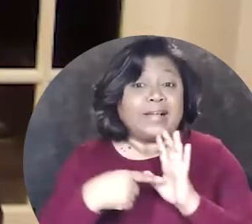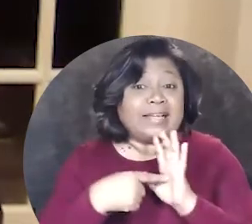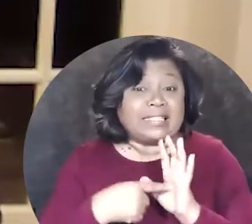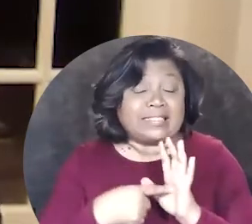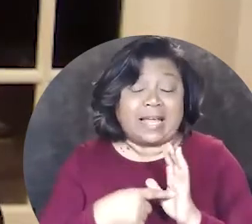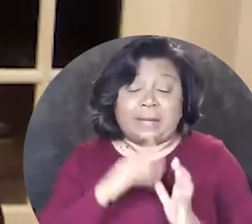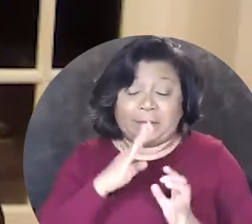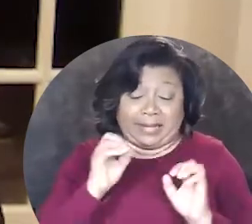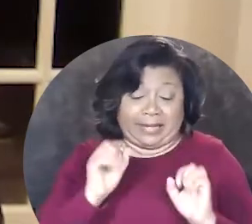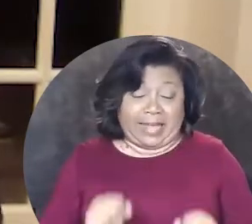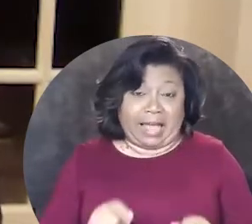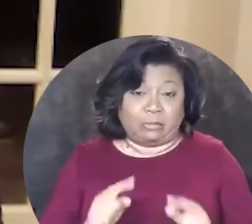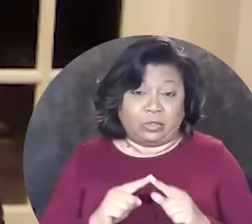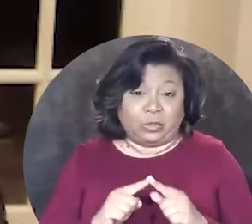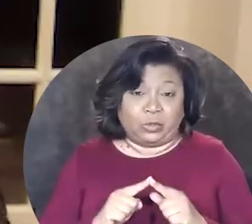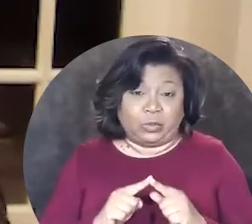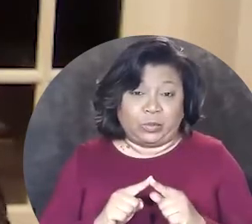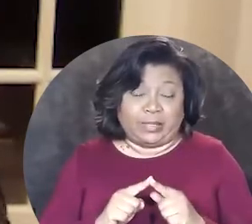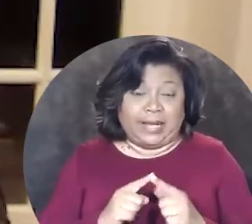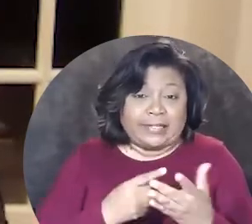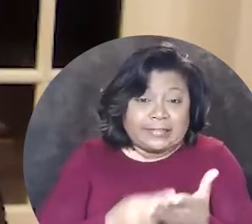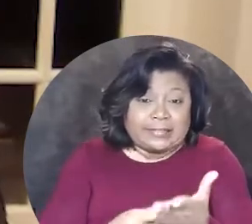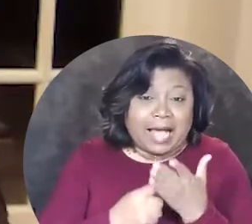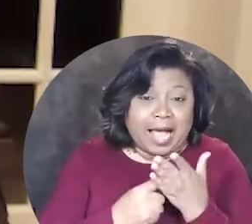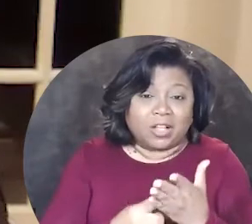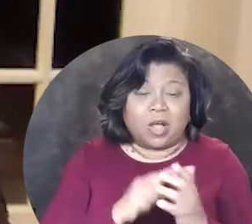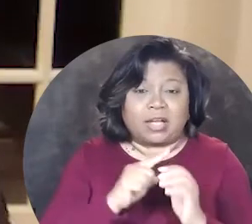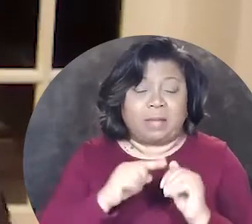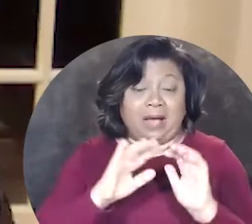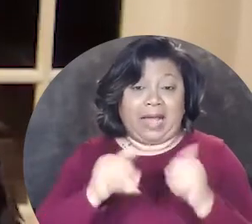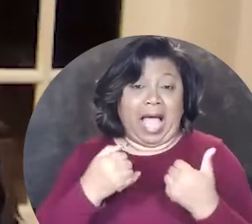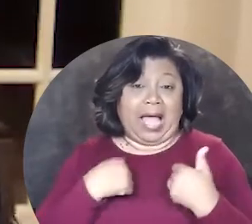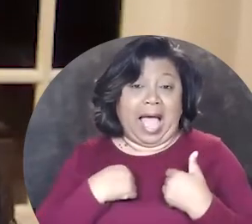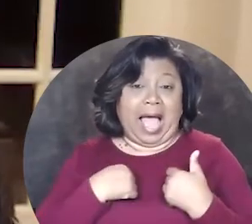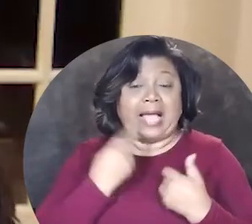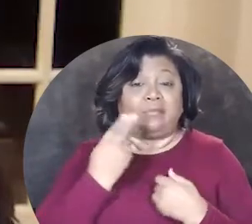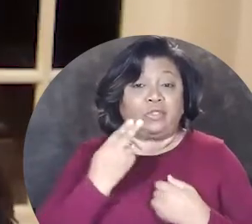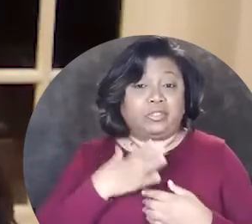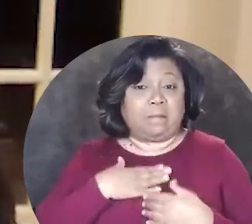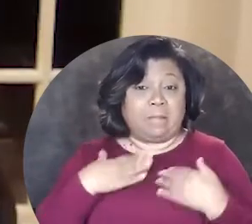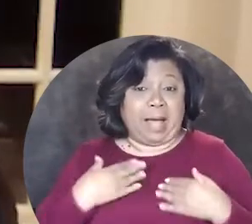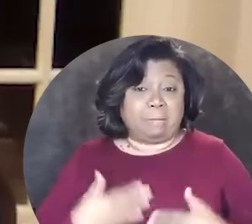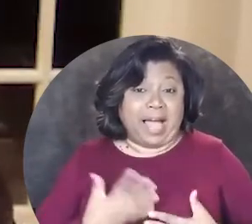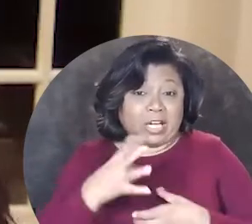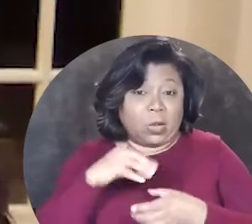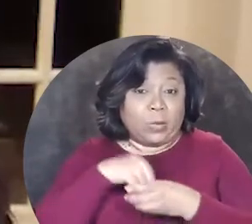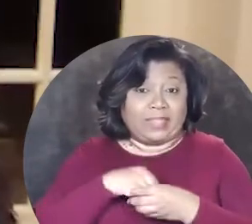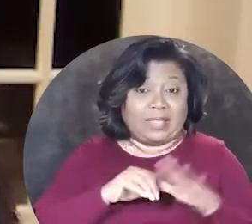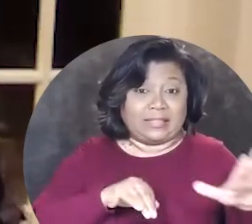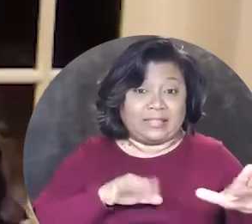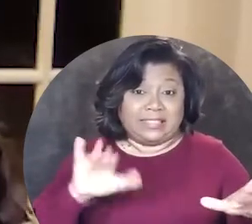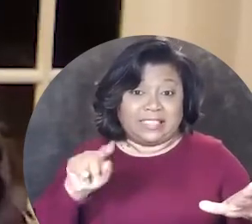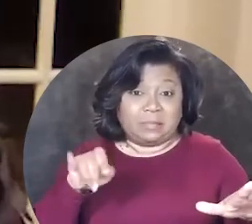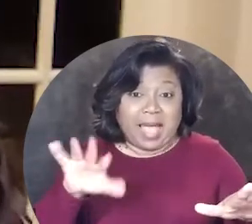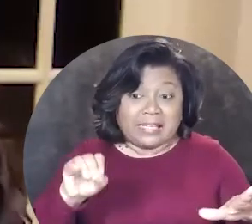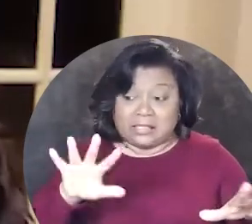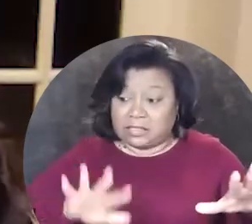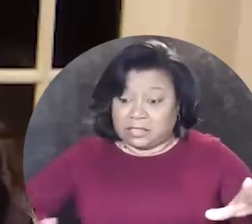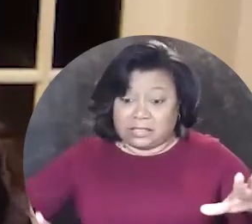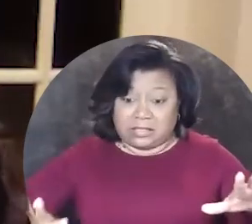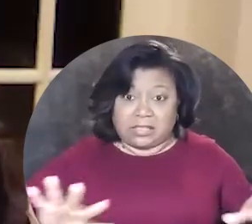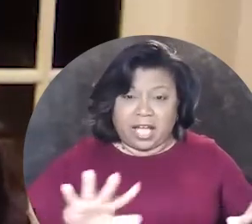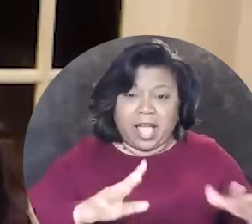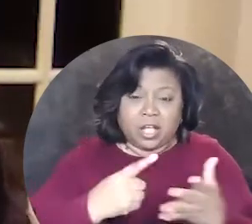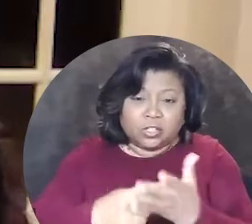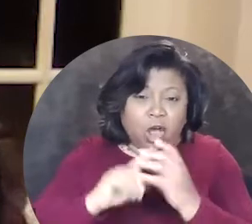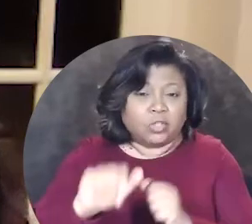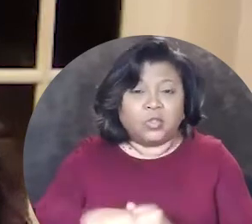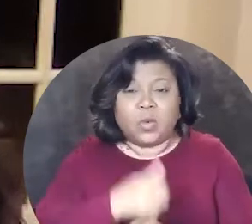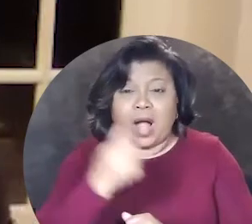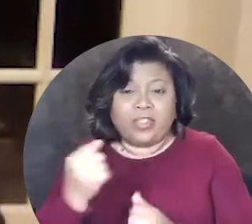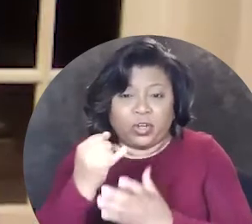for instance being able to dialogue about how I am using my body within space and talking to other